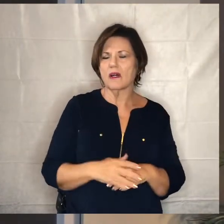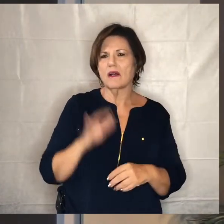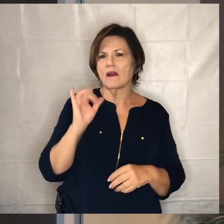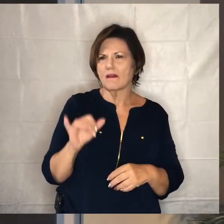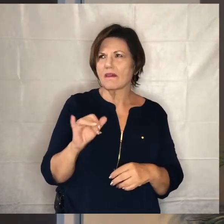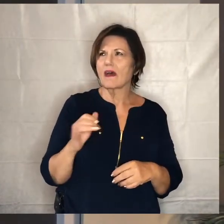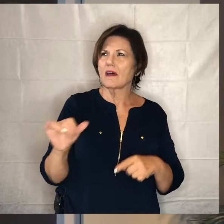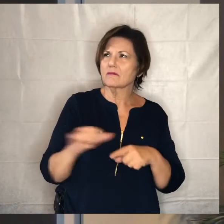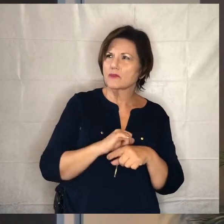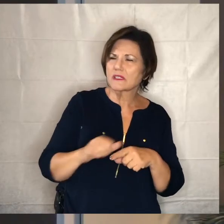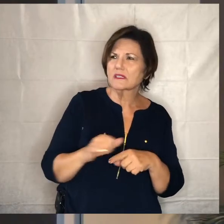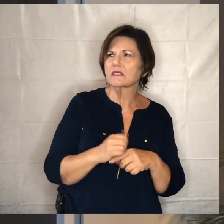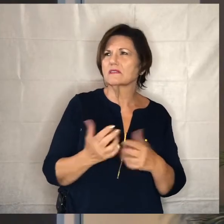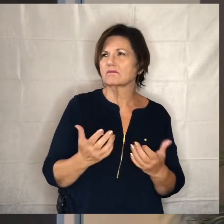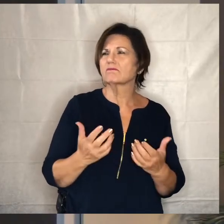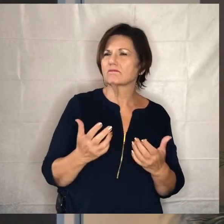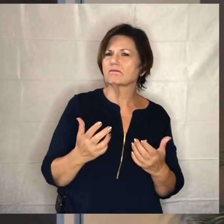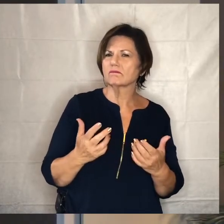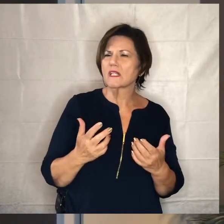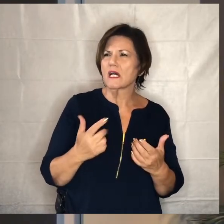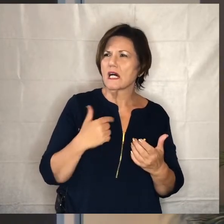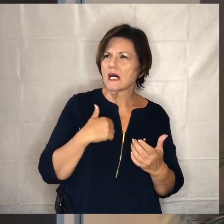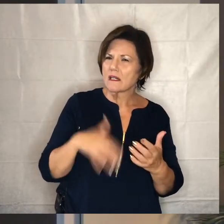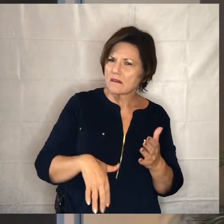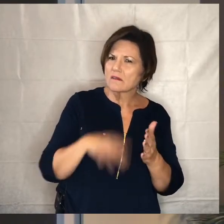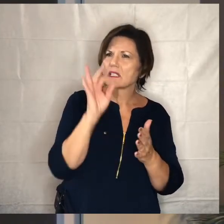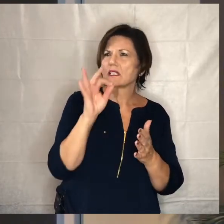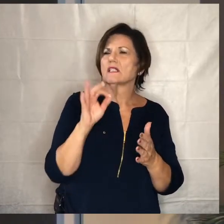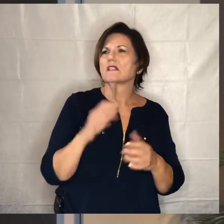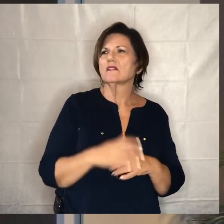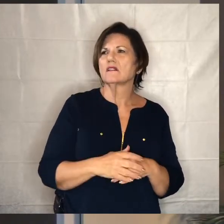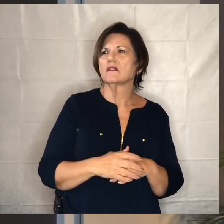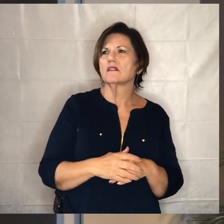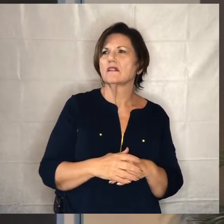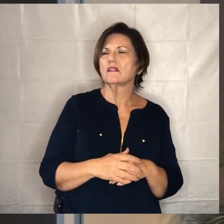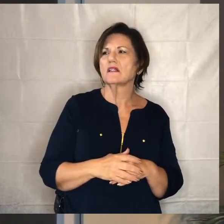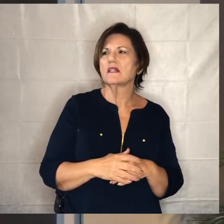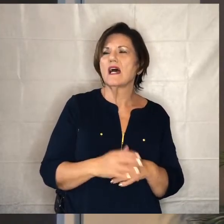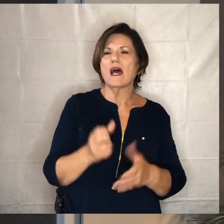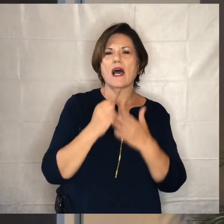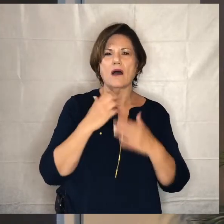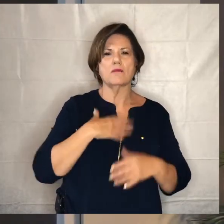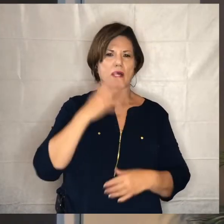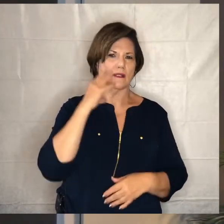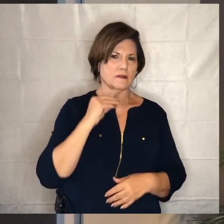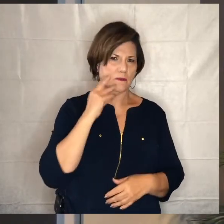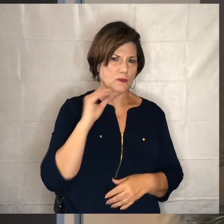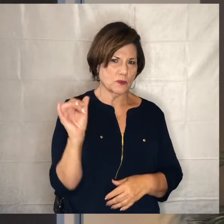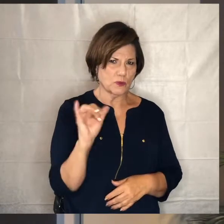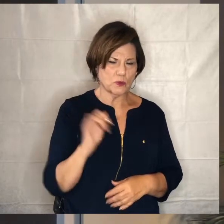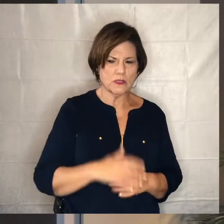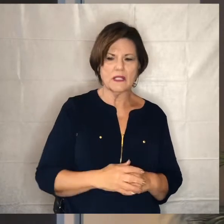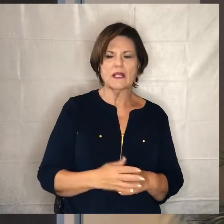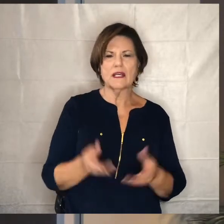i kind of stumbled along has been very formative in my own experience and i think it gives us a little bit of a picture of